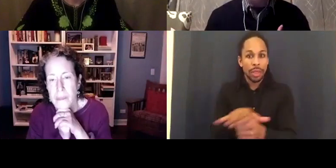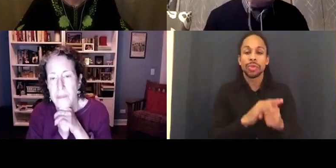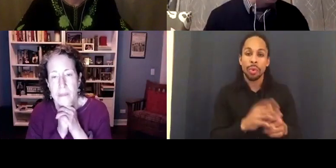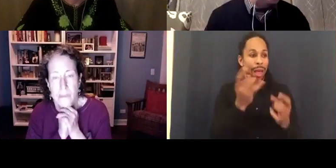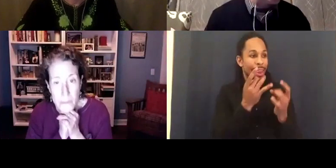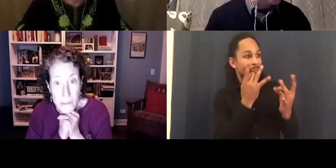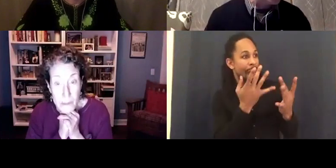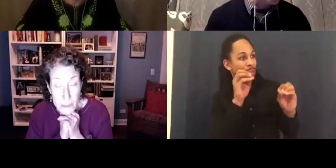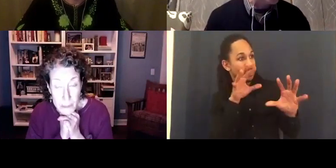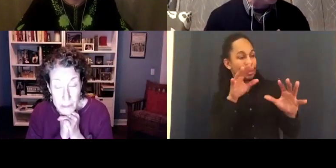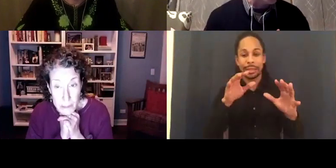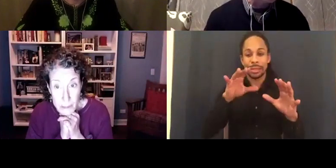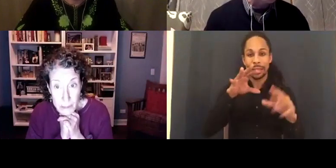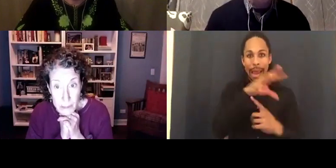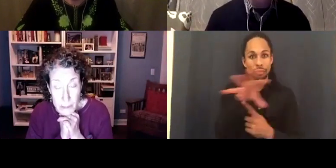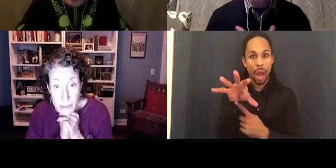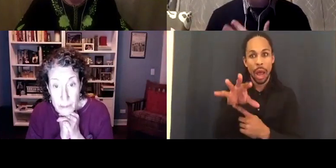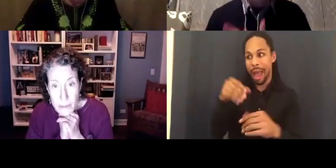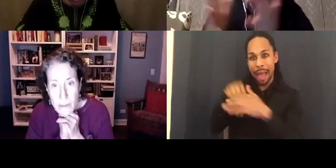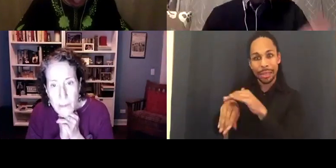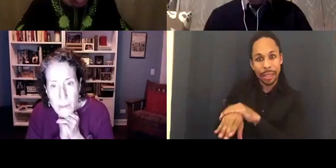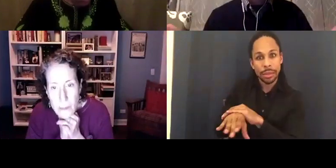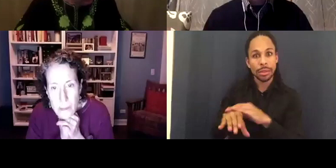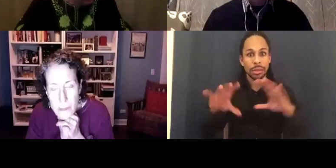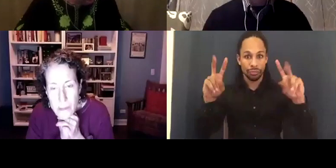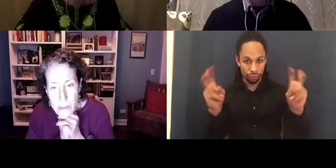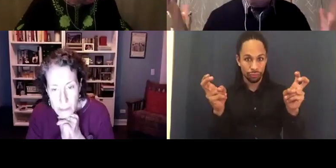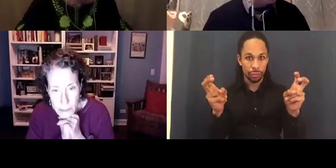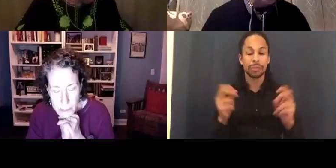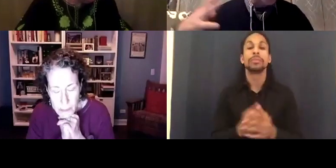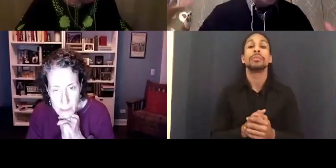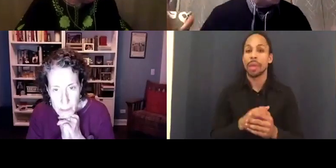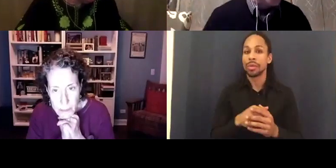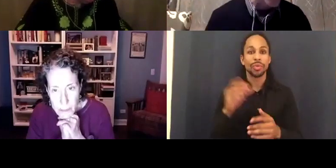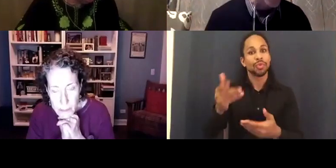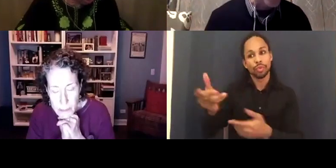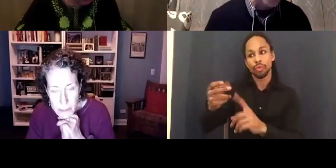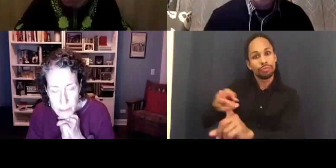to bring professionals into disabilities into this industry, which is a perfect connection